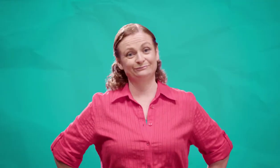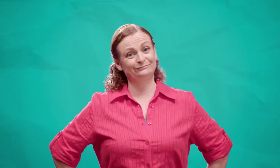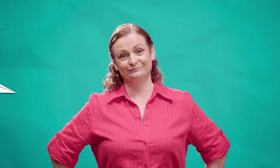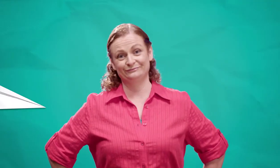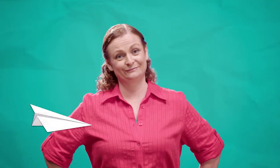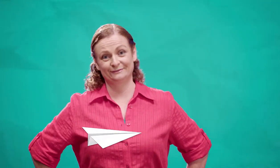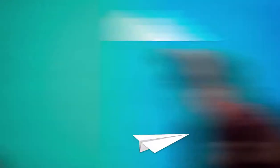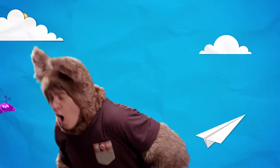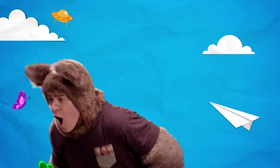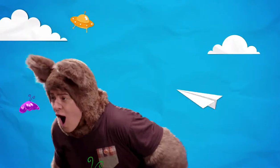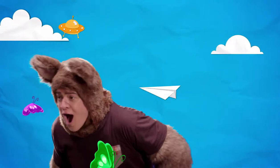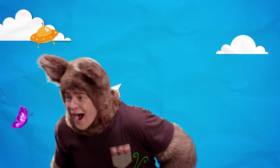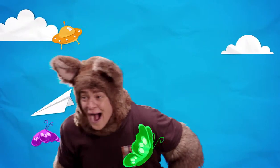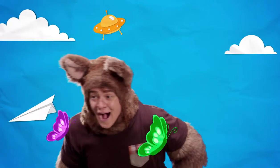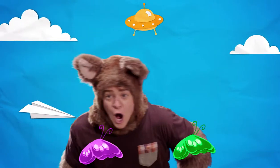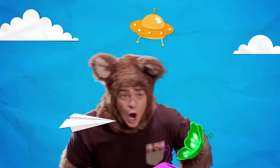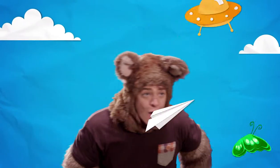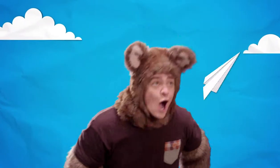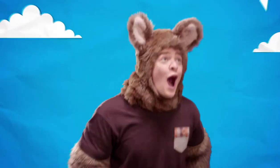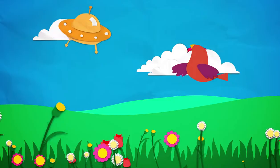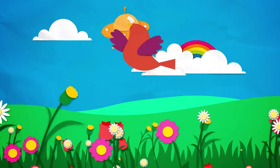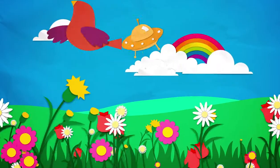Hmm! Aww, wow!